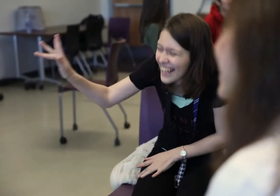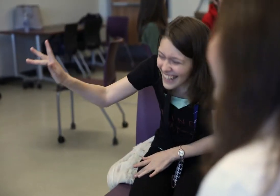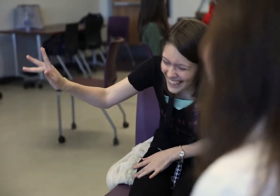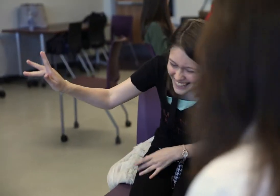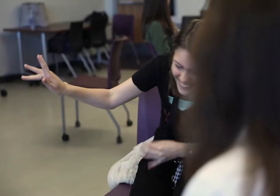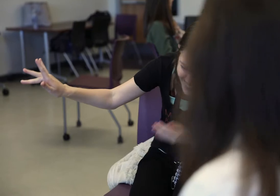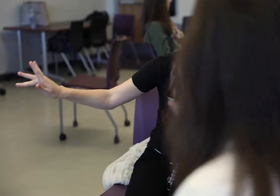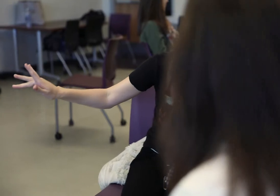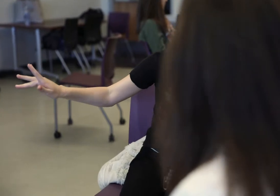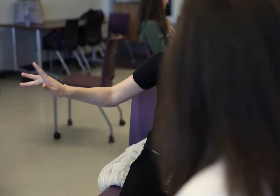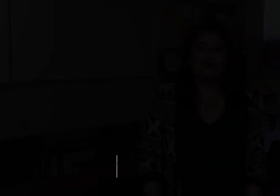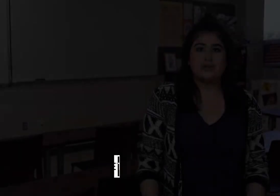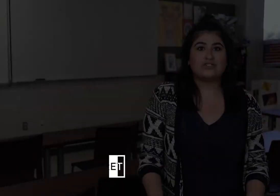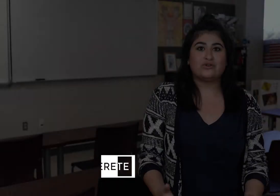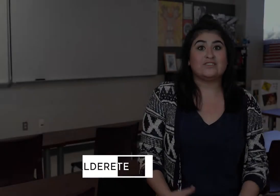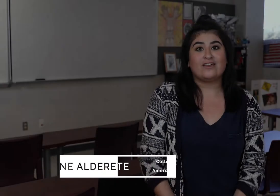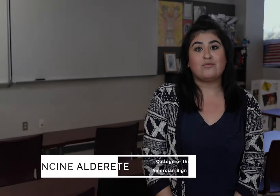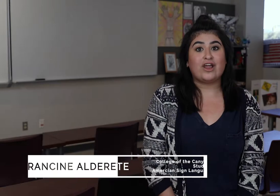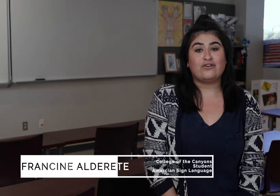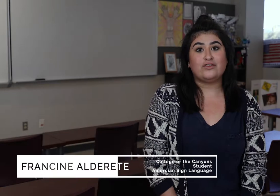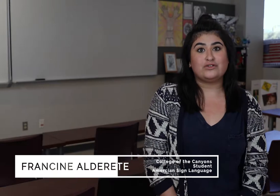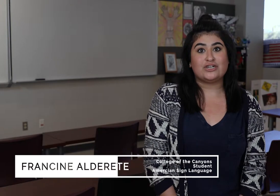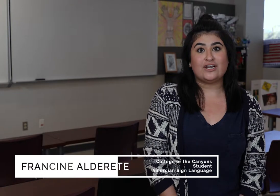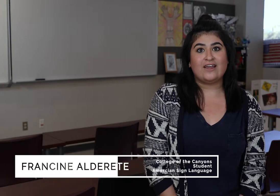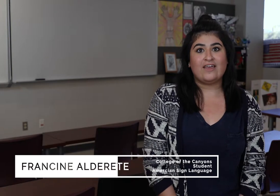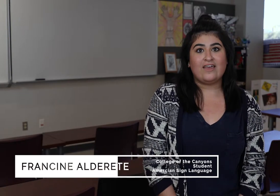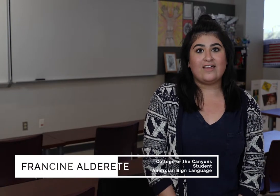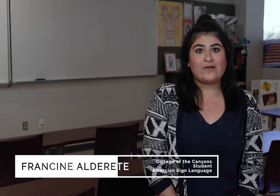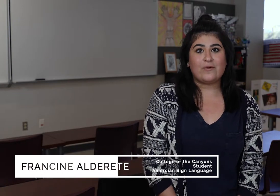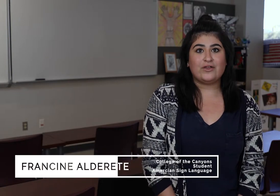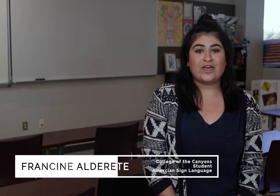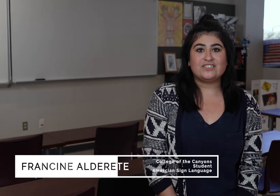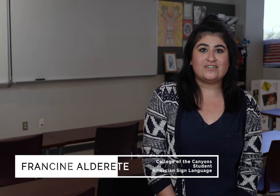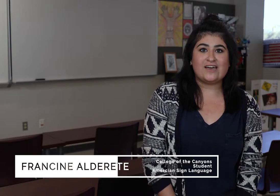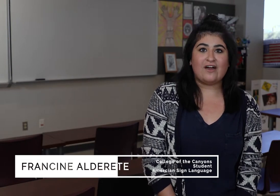into it and work towards like a brighter future where you get to have